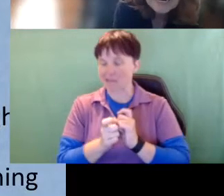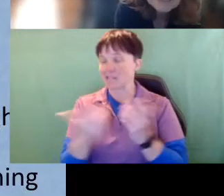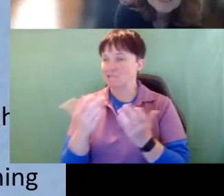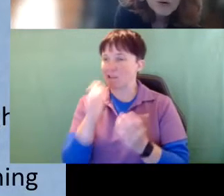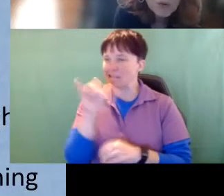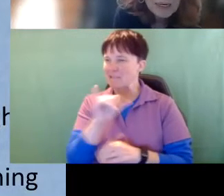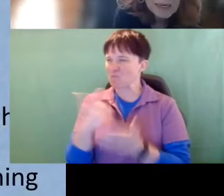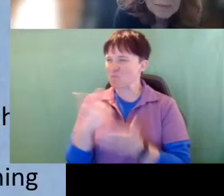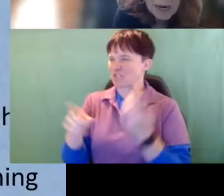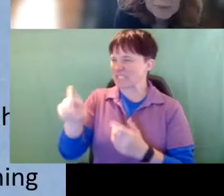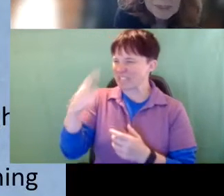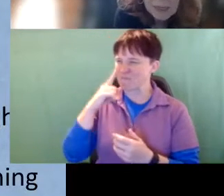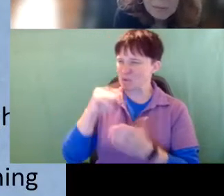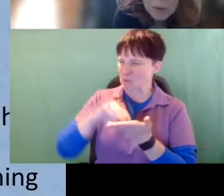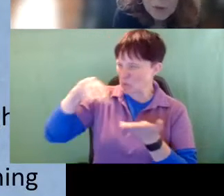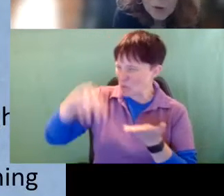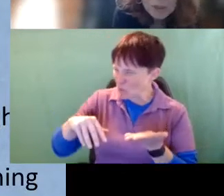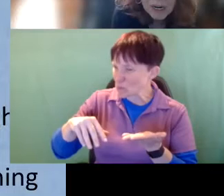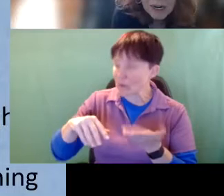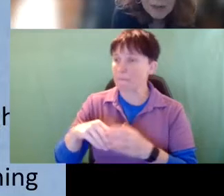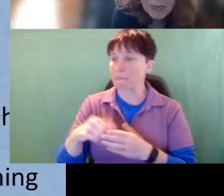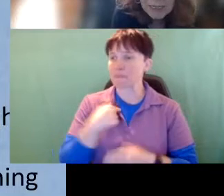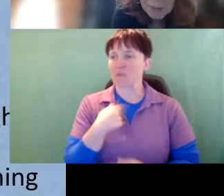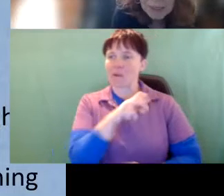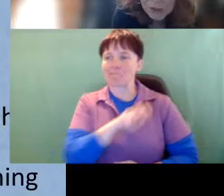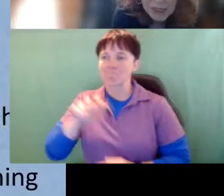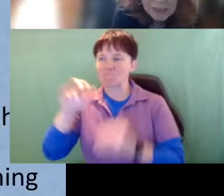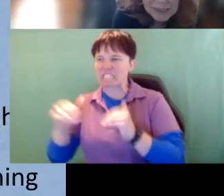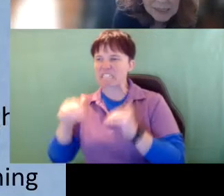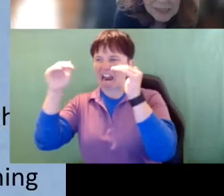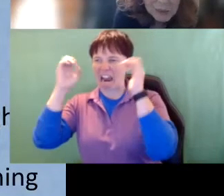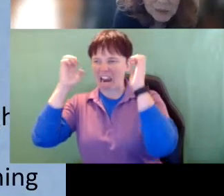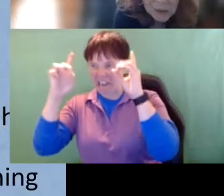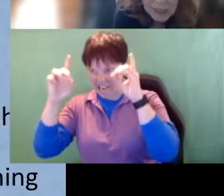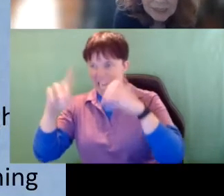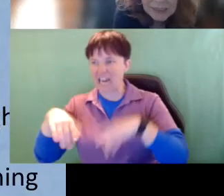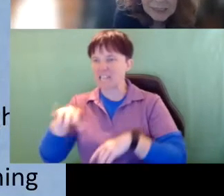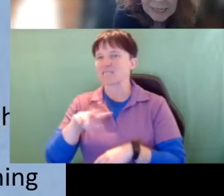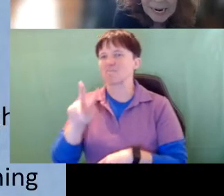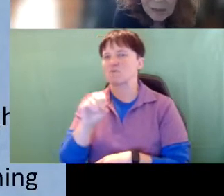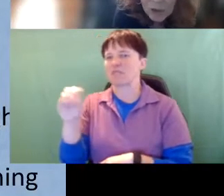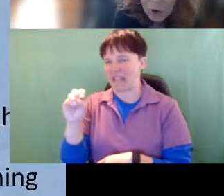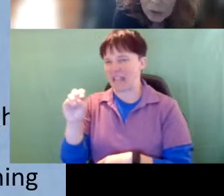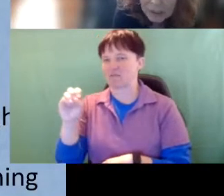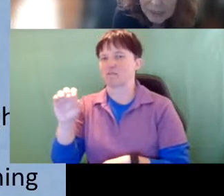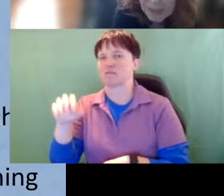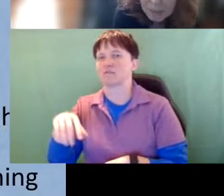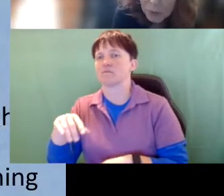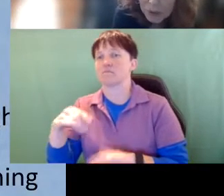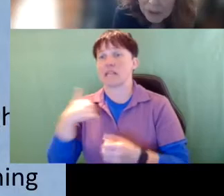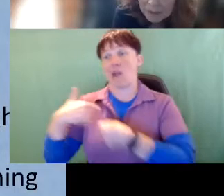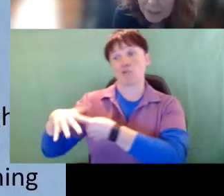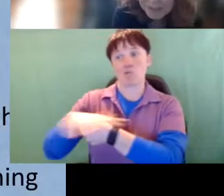And so I was I moved over to higher ed in about 2006 with a grant and now totally support,